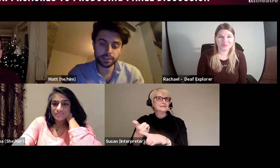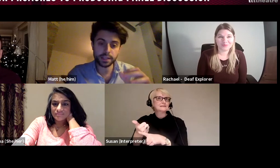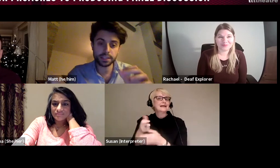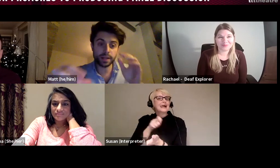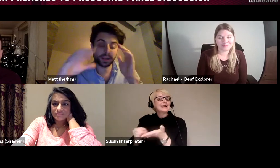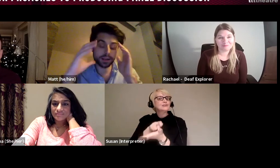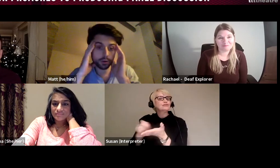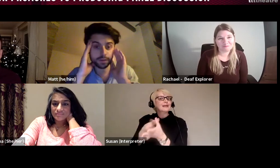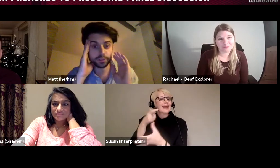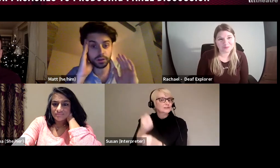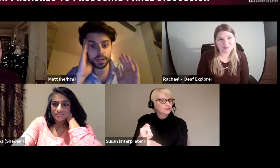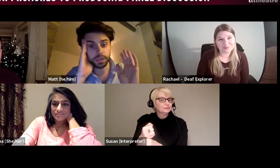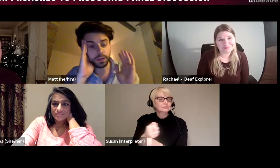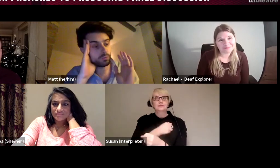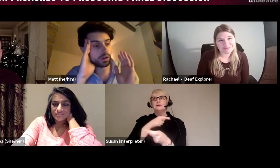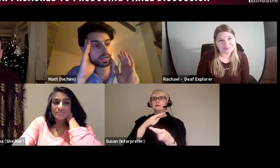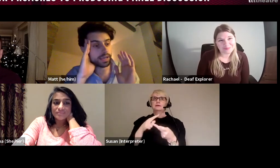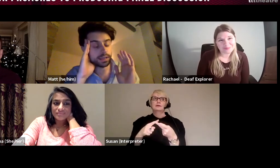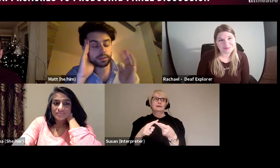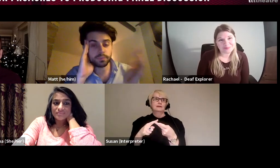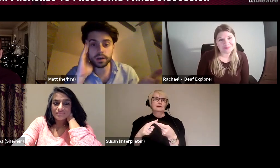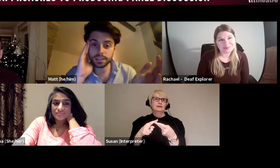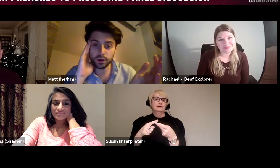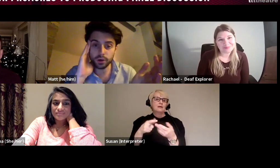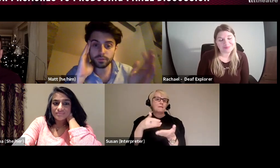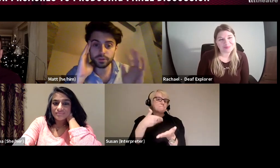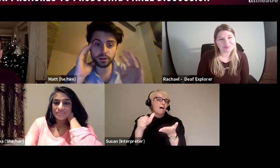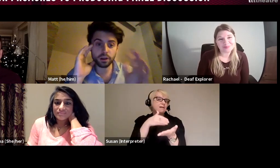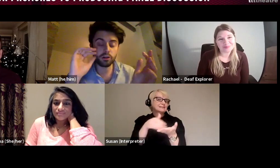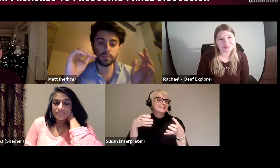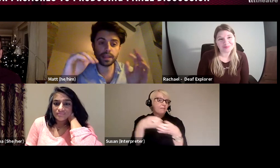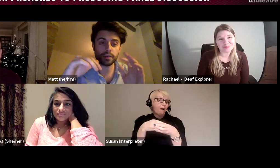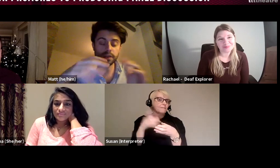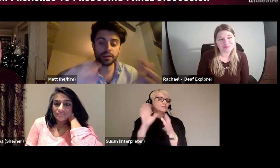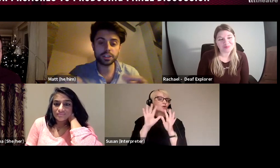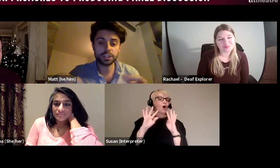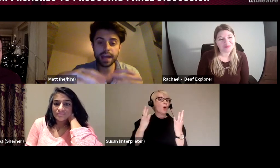he spent a bit of time working in the marketing department for the Globe, making videos for their